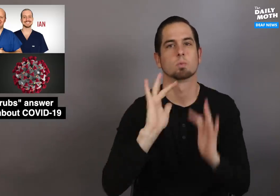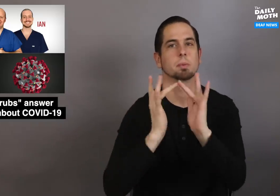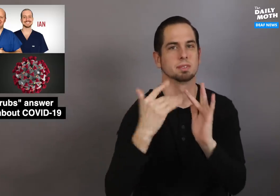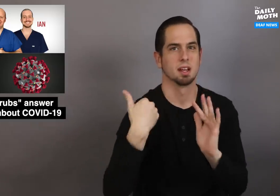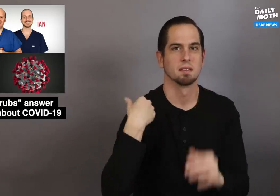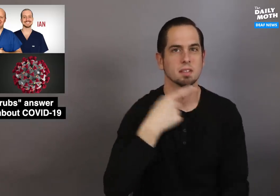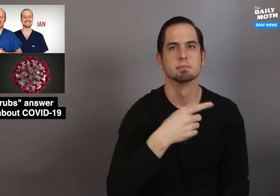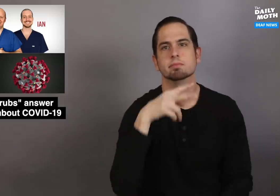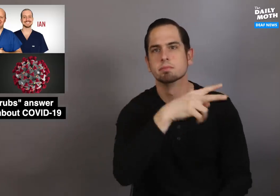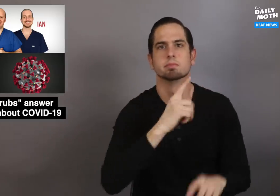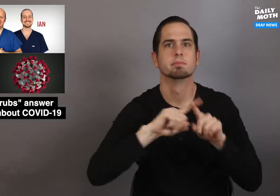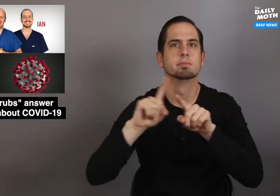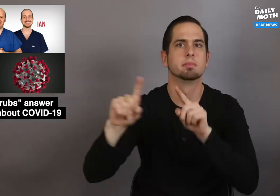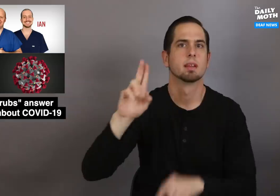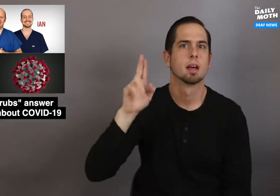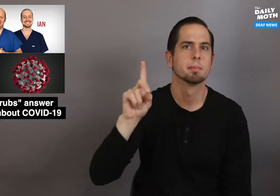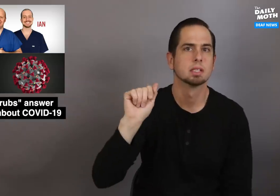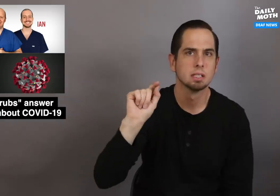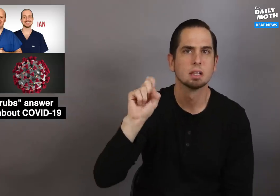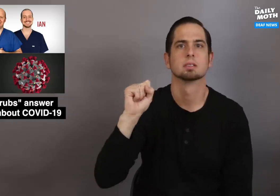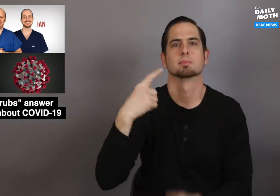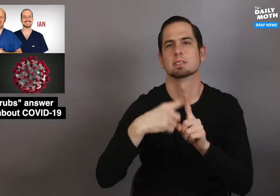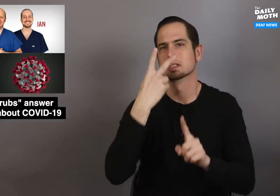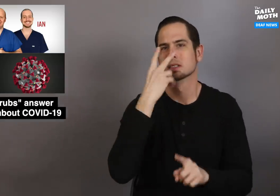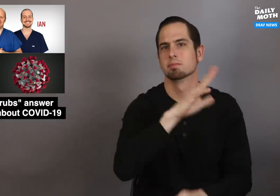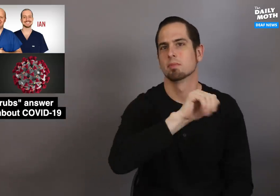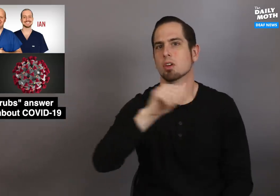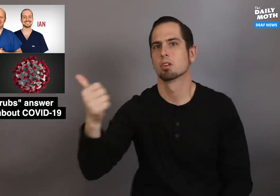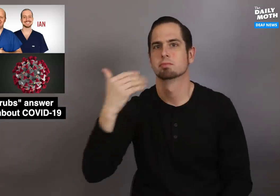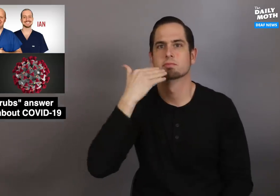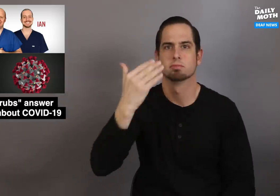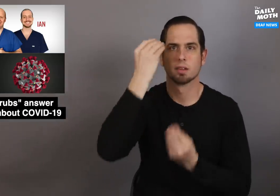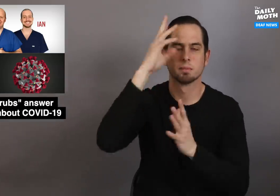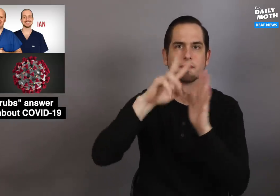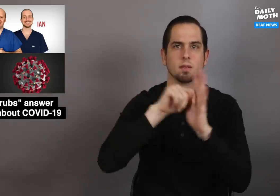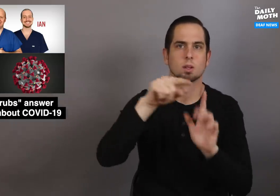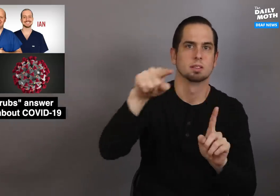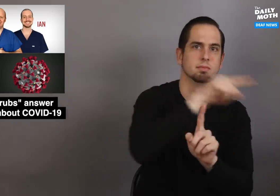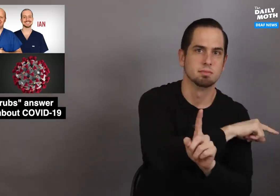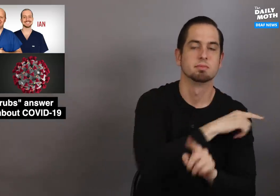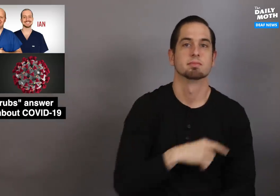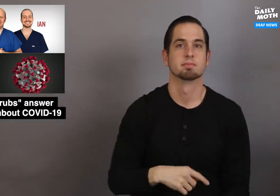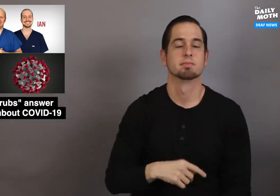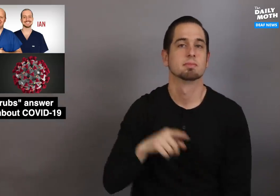on their website to get their latest updates and check out their other videos.